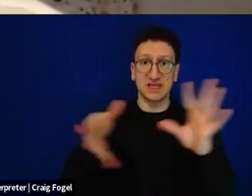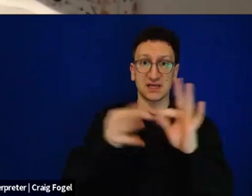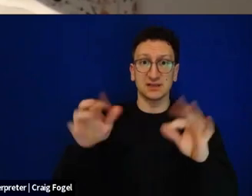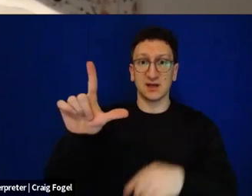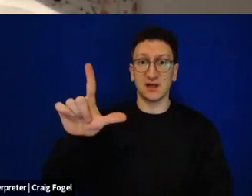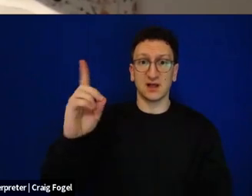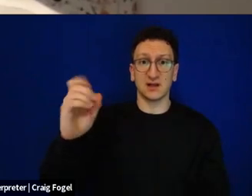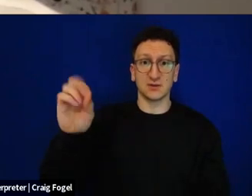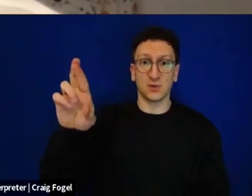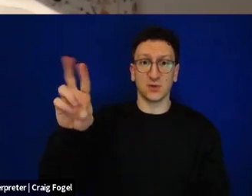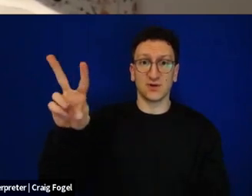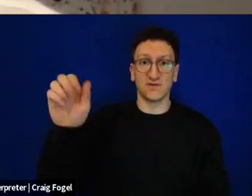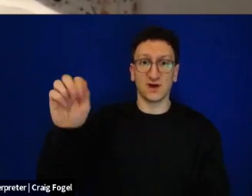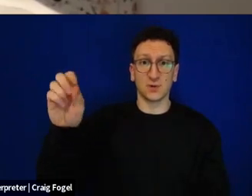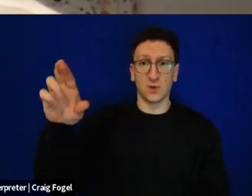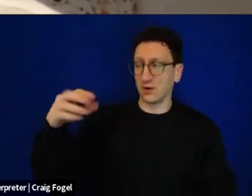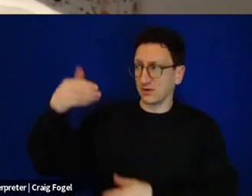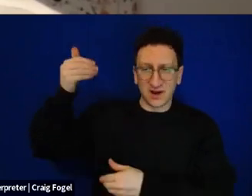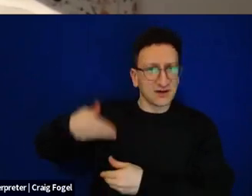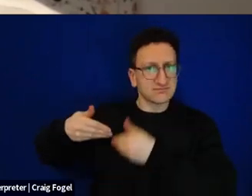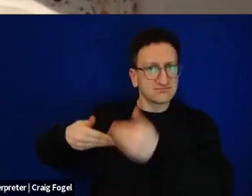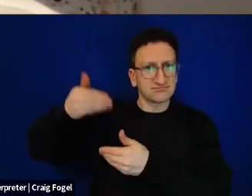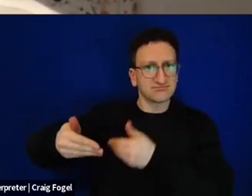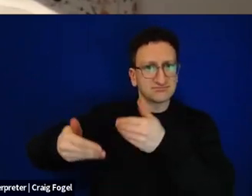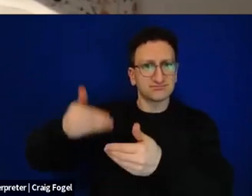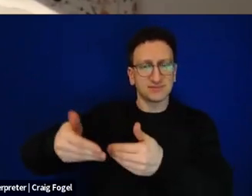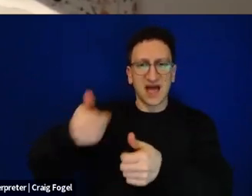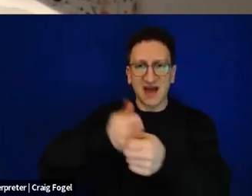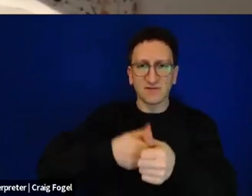Once it says in every generation, one must see oneself as if they left Egypt,